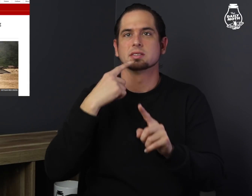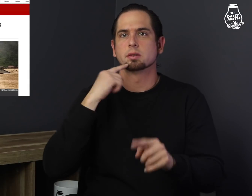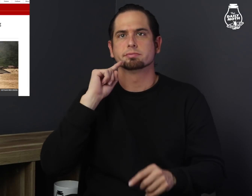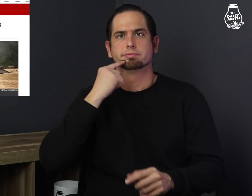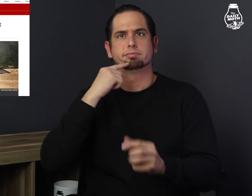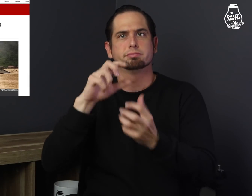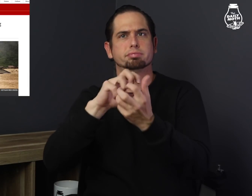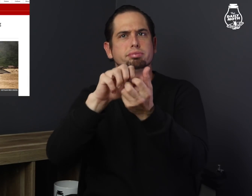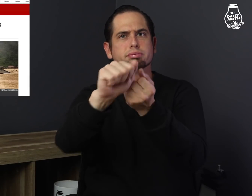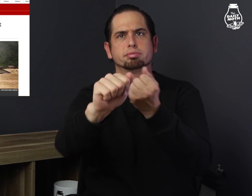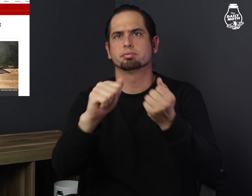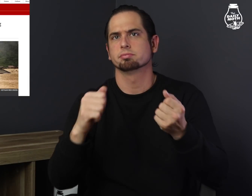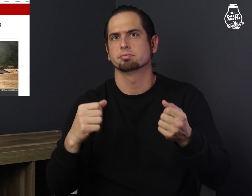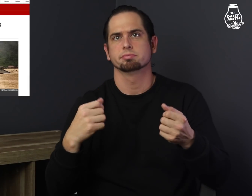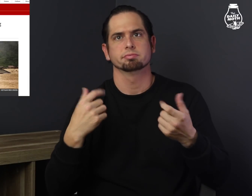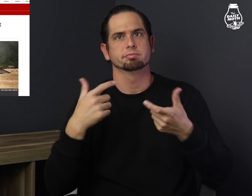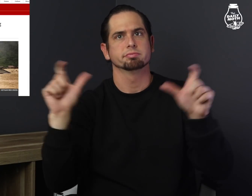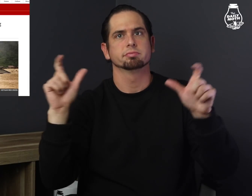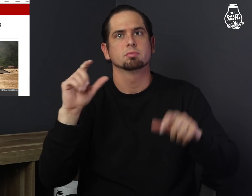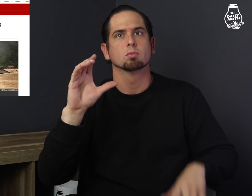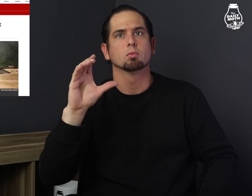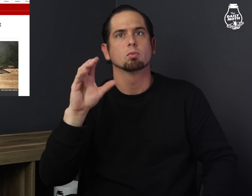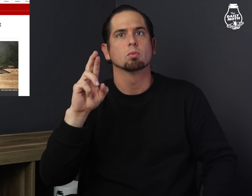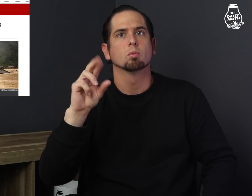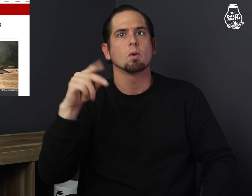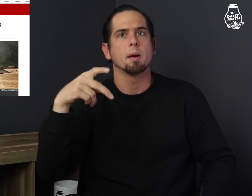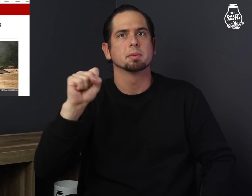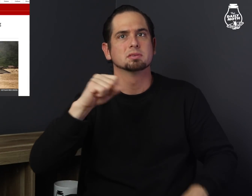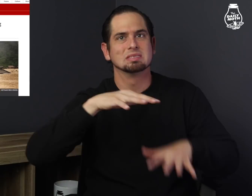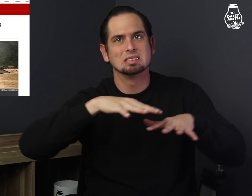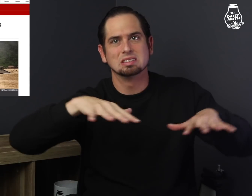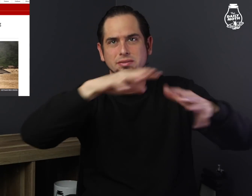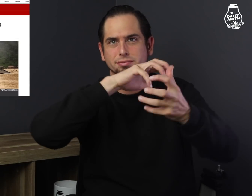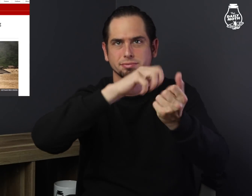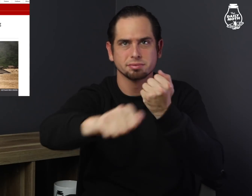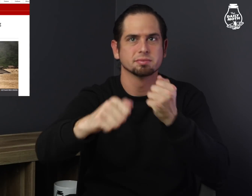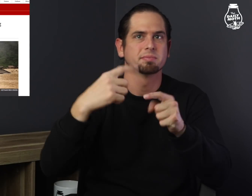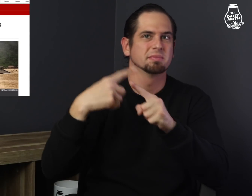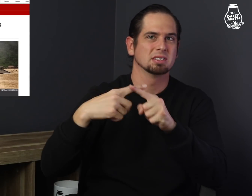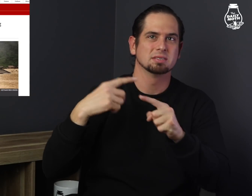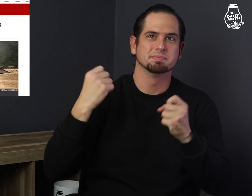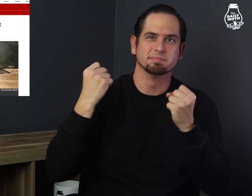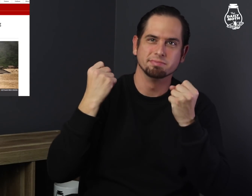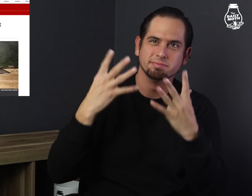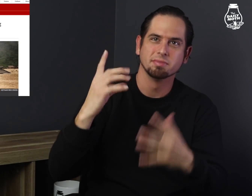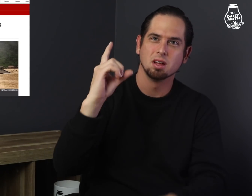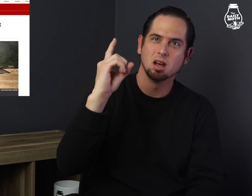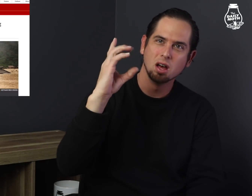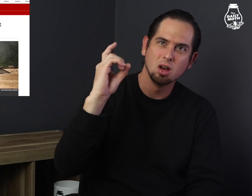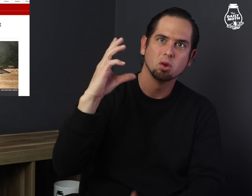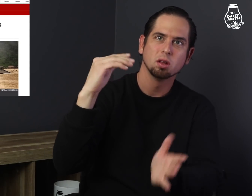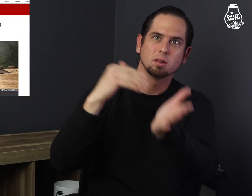there is damage to huge swathes of crops and hundreds of